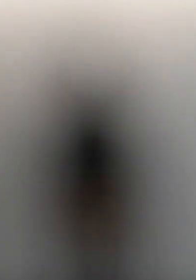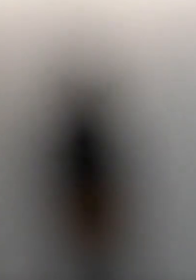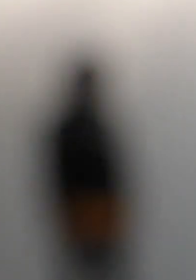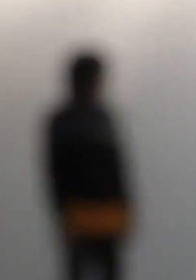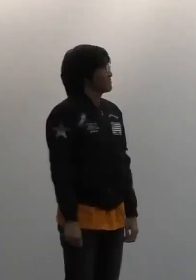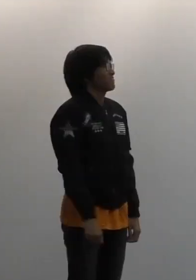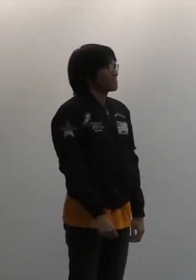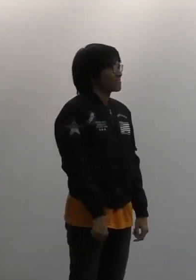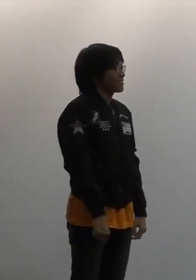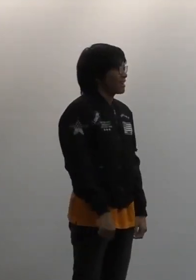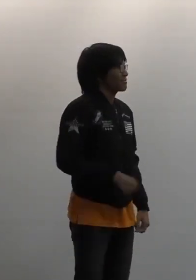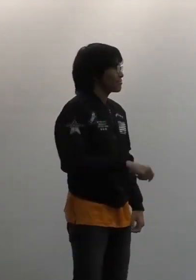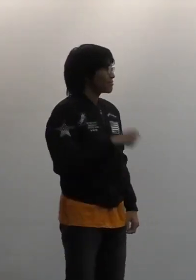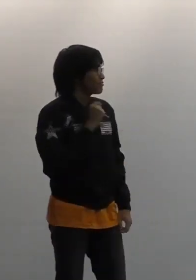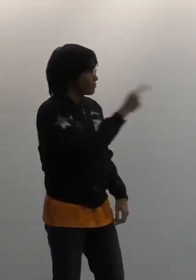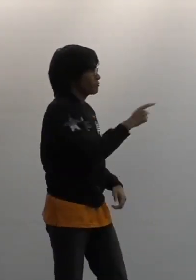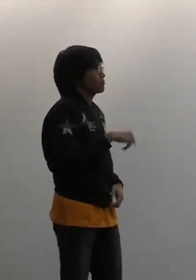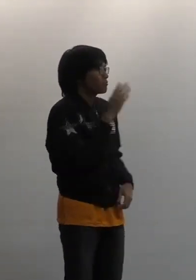All right!